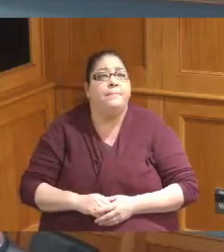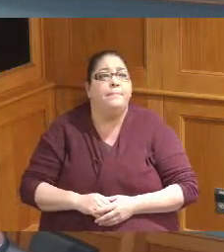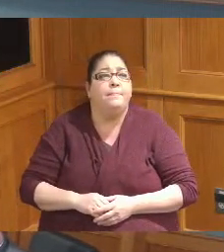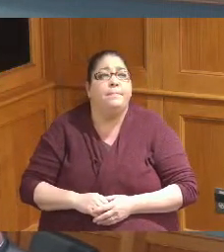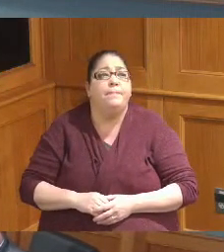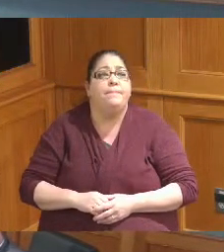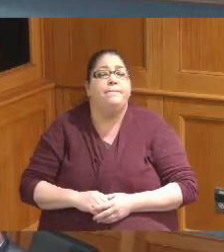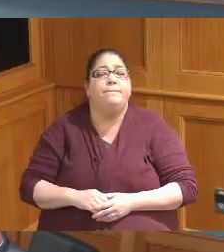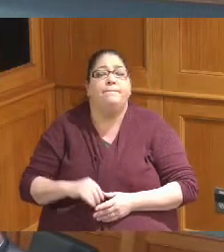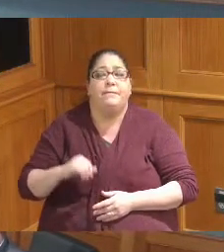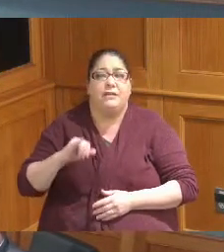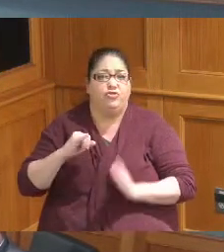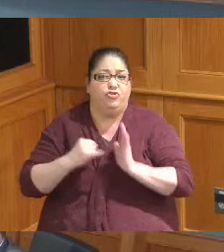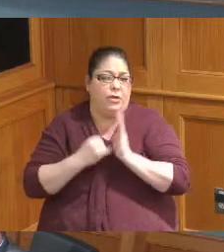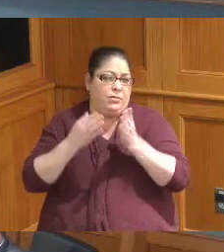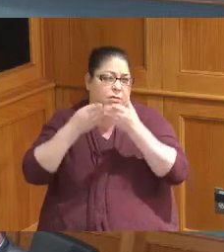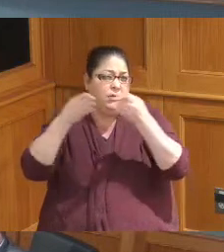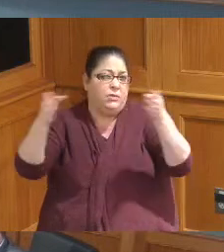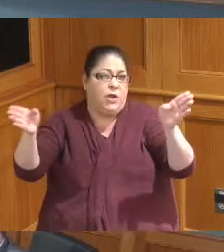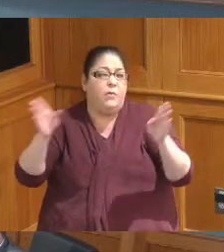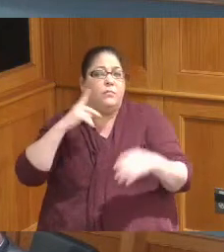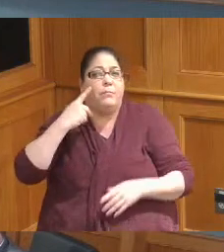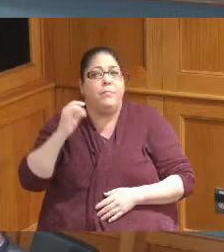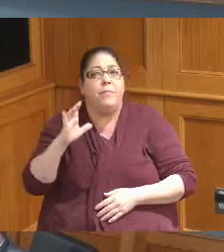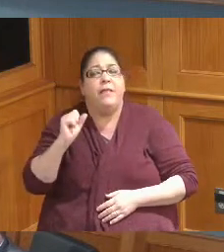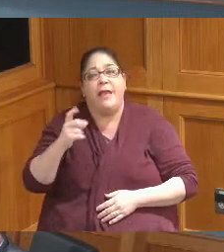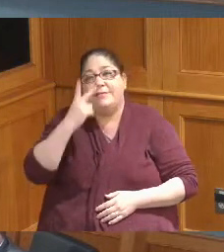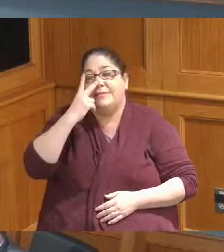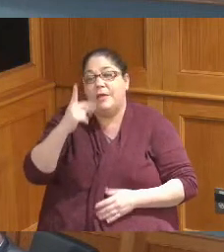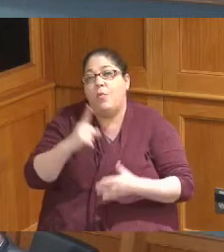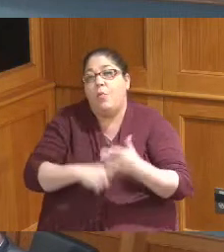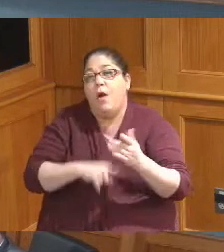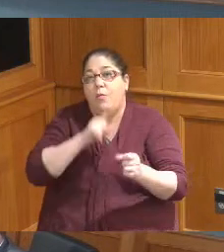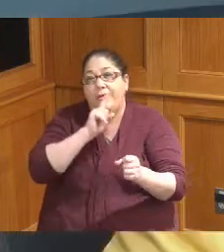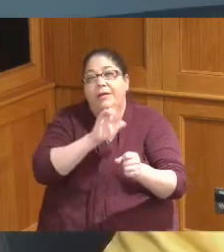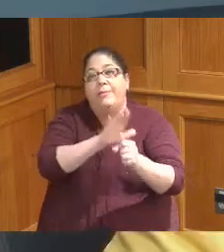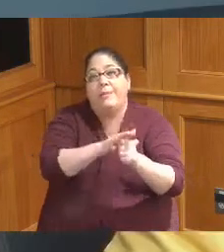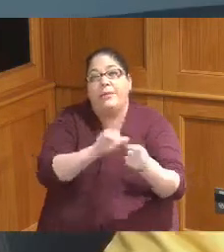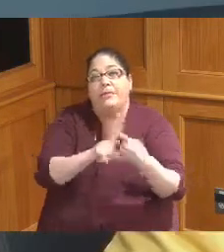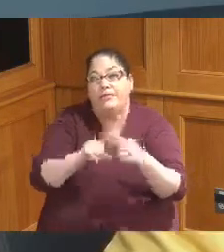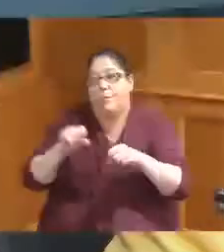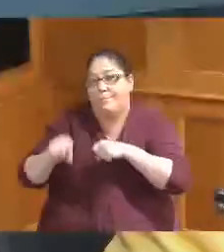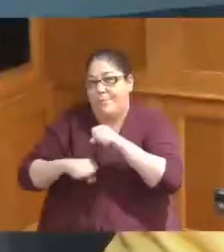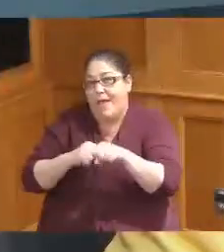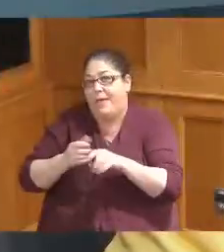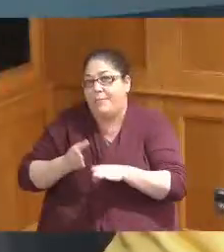but just in general so the public can see what we're committing to bikes and bike paths or bike